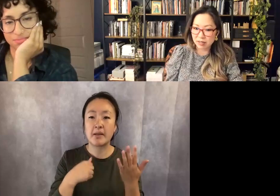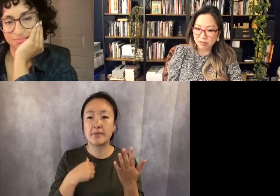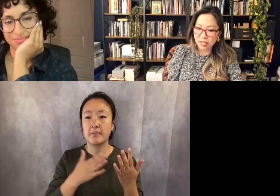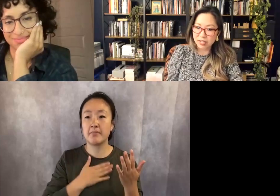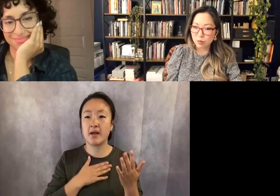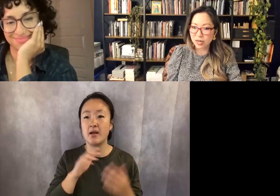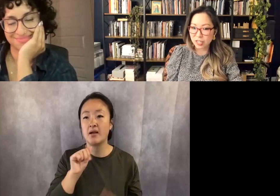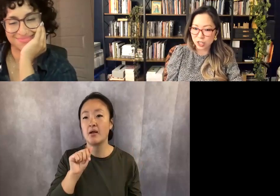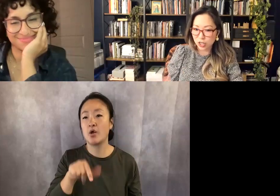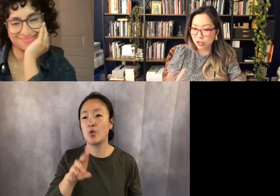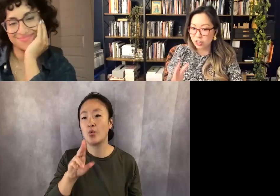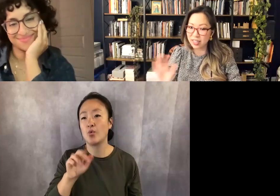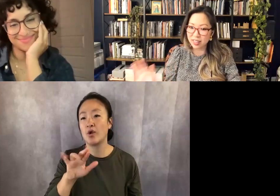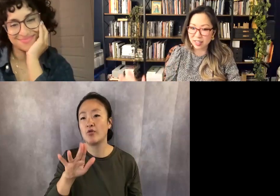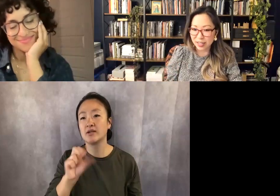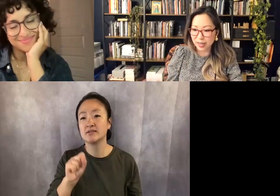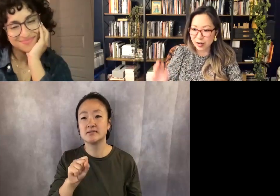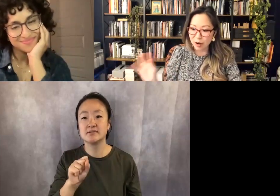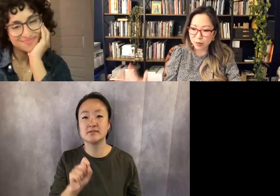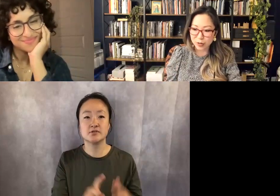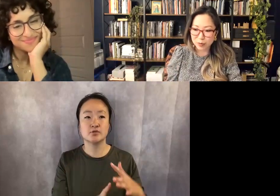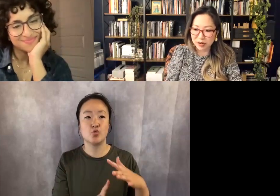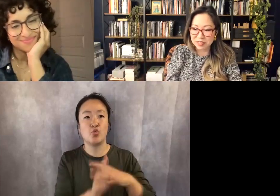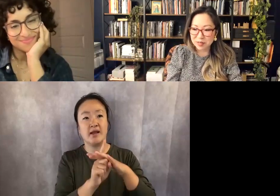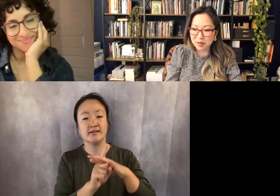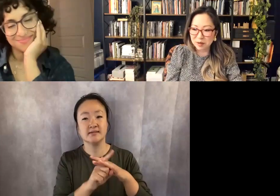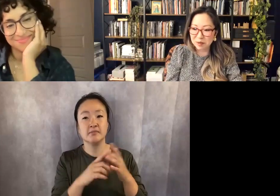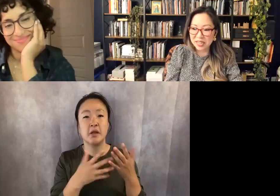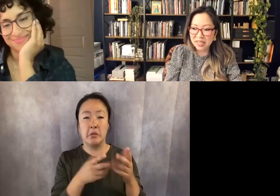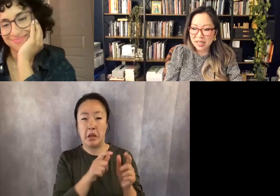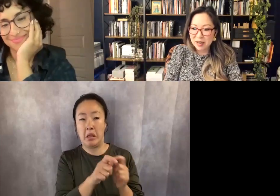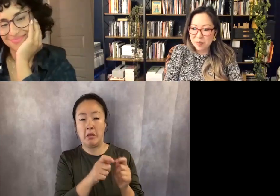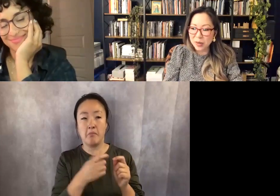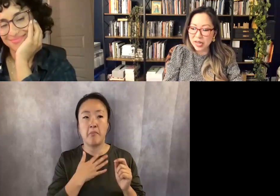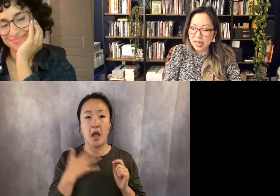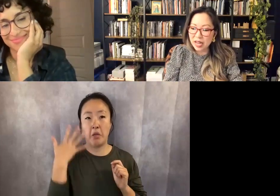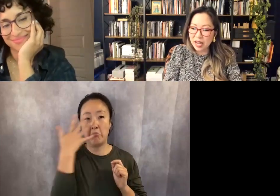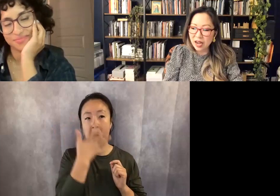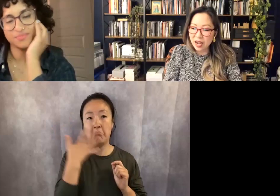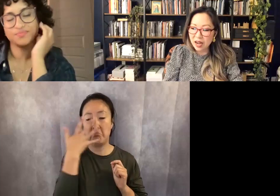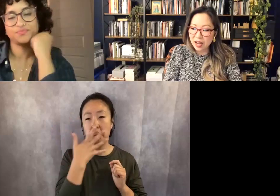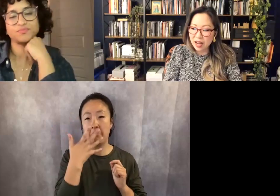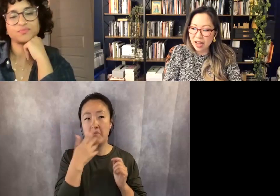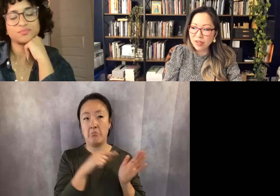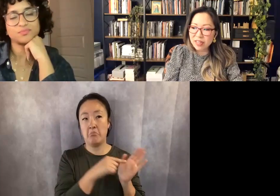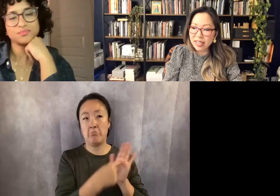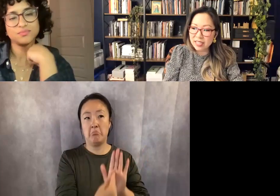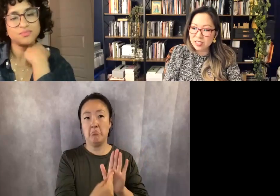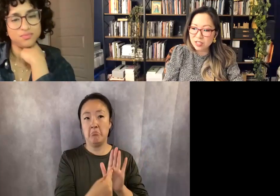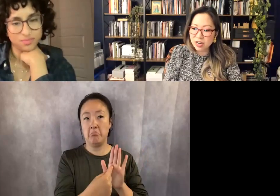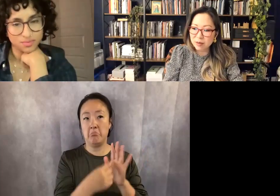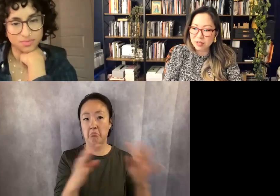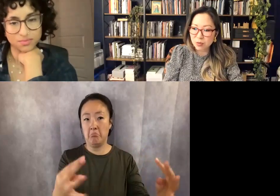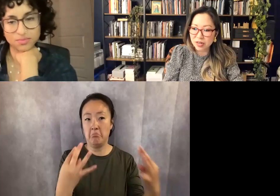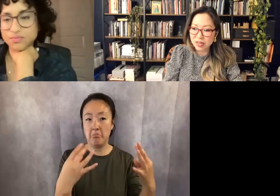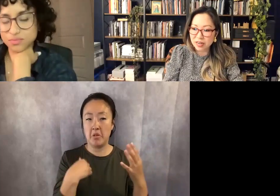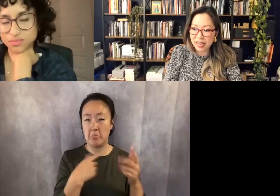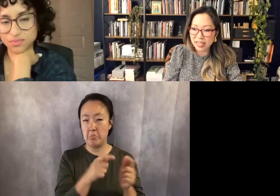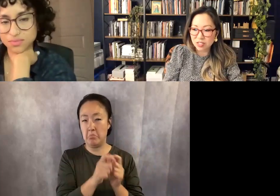of like wanting to curate that outwards appearance a little bit. 00:49:58.000 --> 00:50:07.000 But I feel like Instagram is where I can just